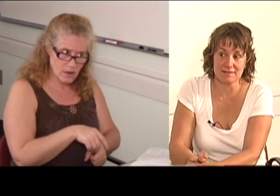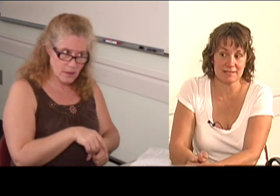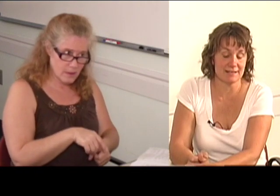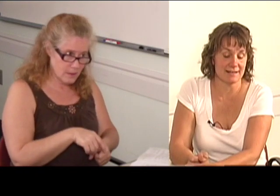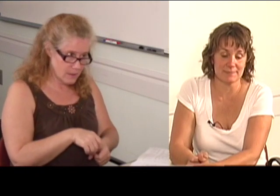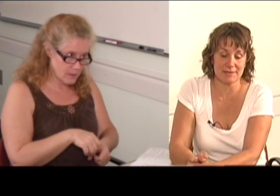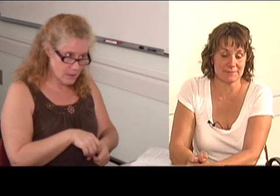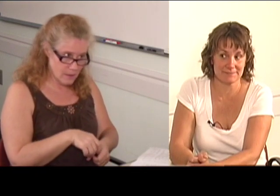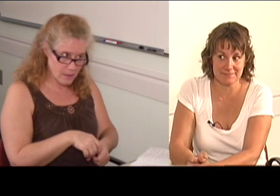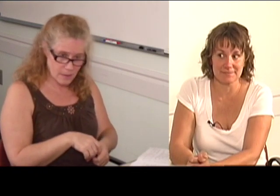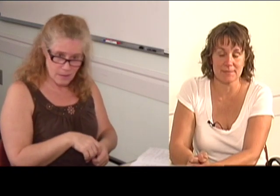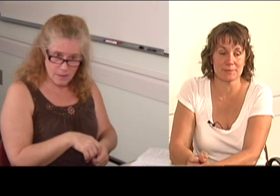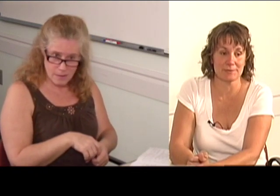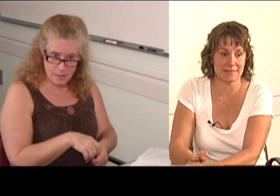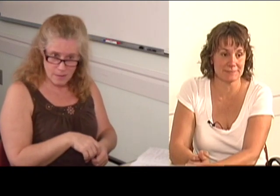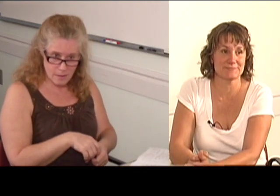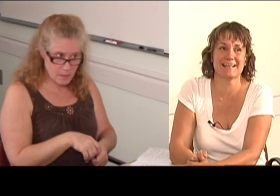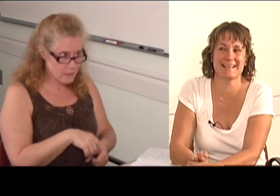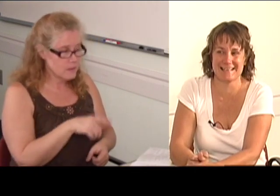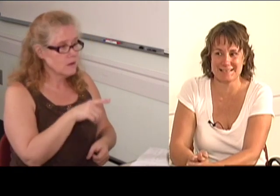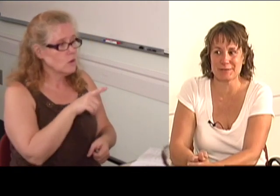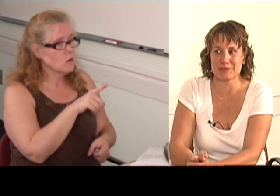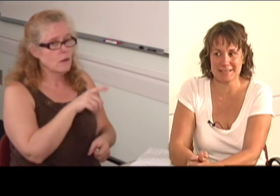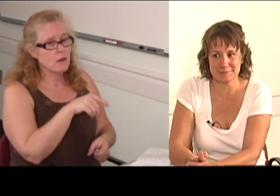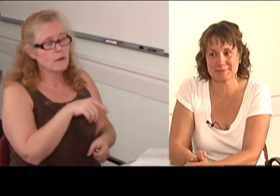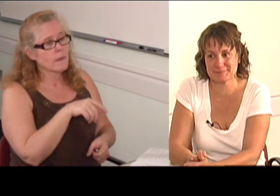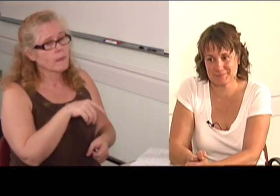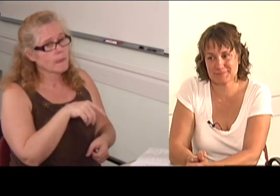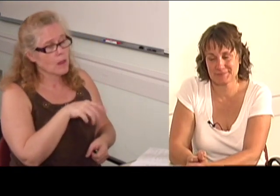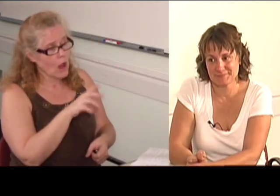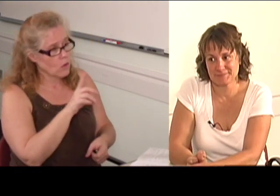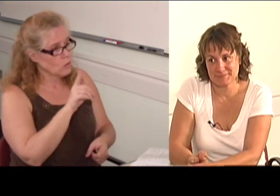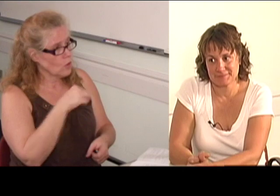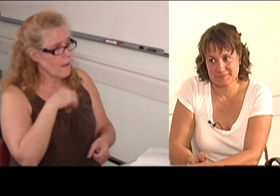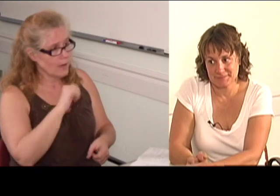I did that my whole life, my adult life.